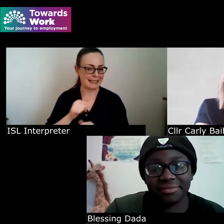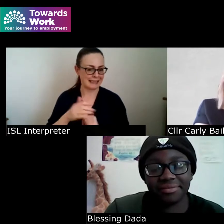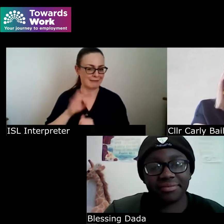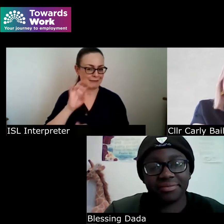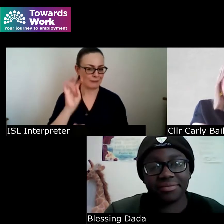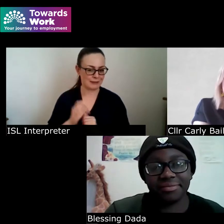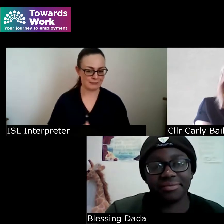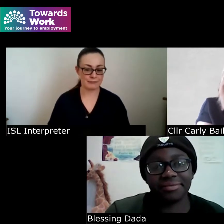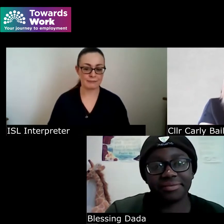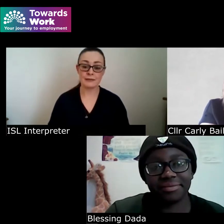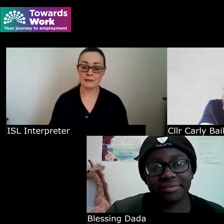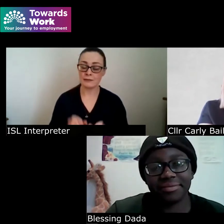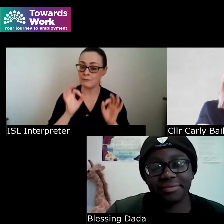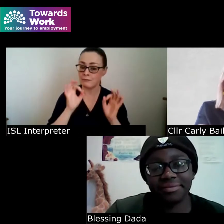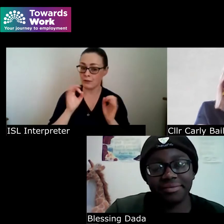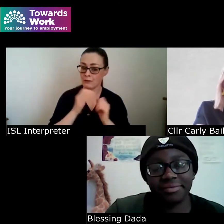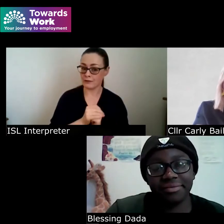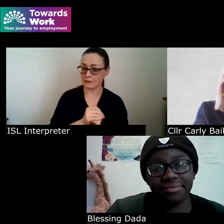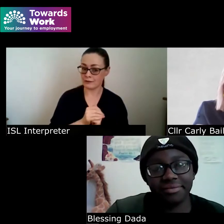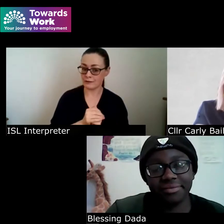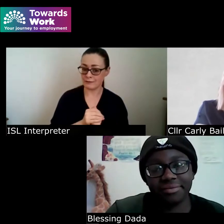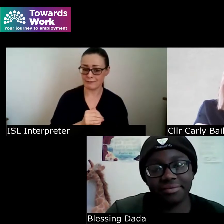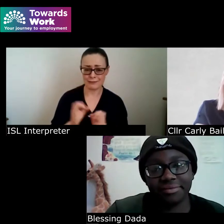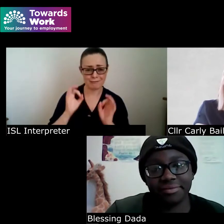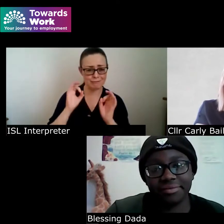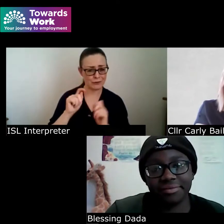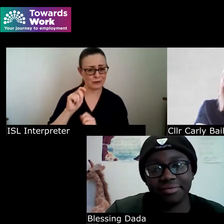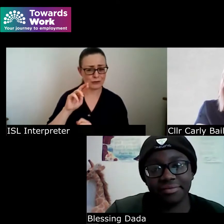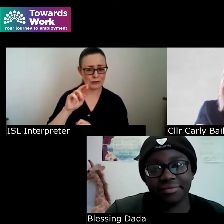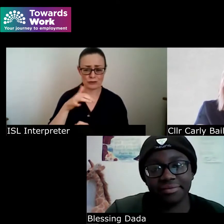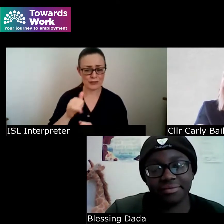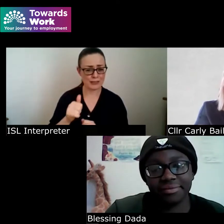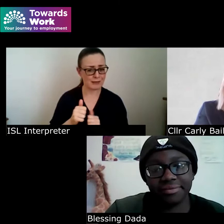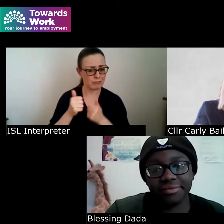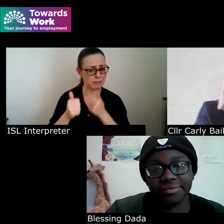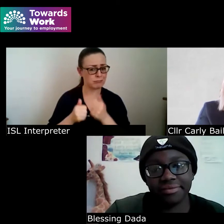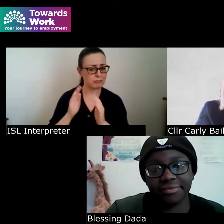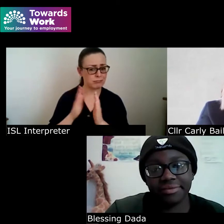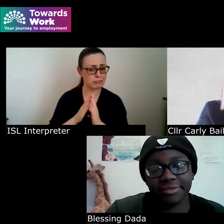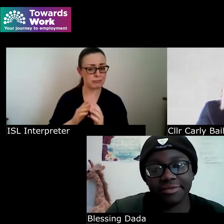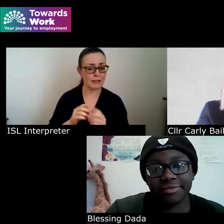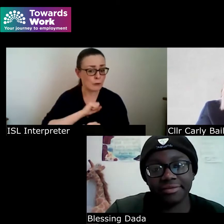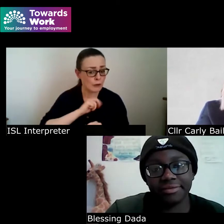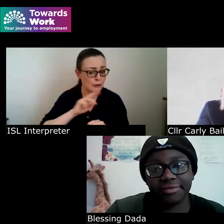perfect that's incredible Tracy I presume to be able to find more information about that on your